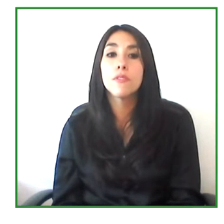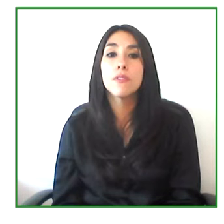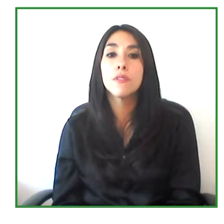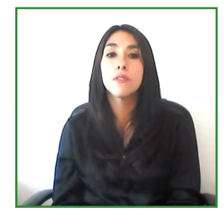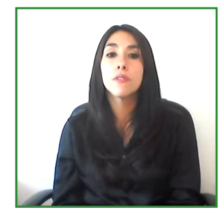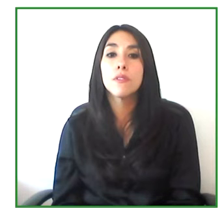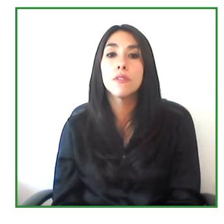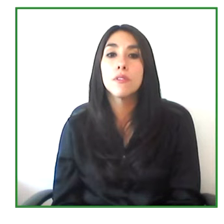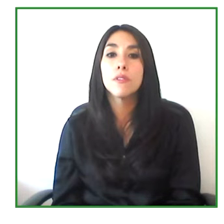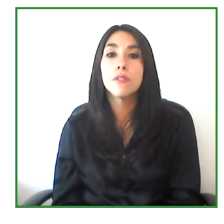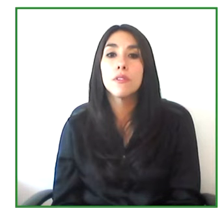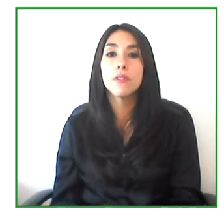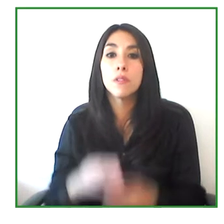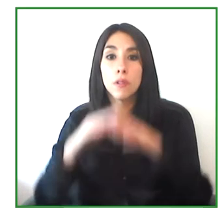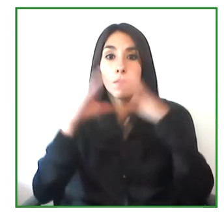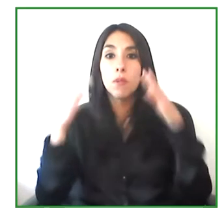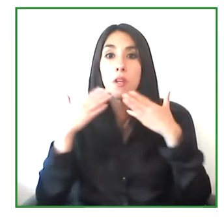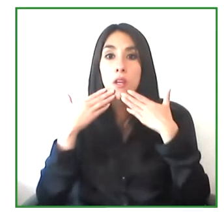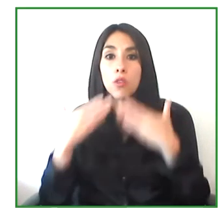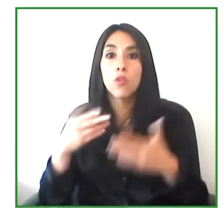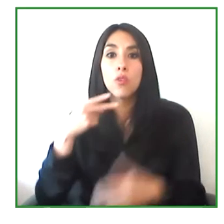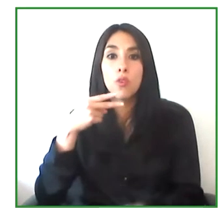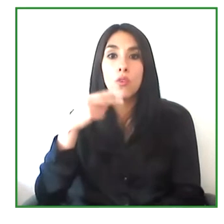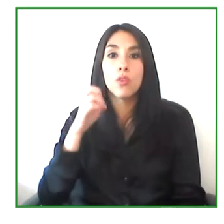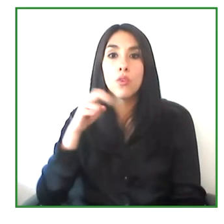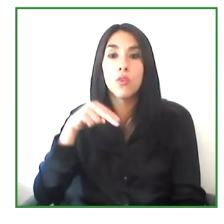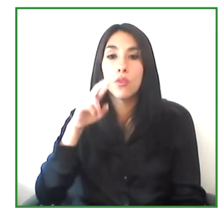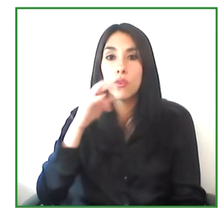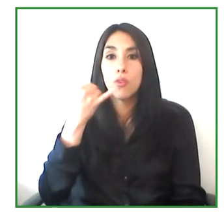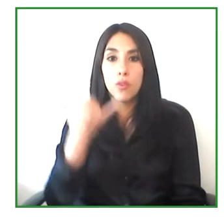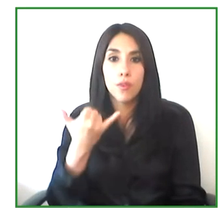thank. You, Henry and Alejandra for this interesting conversation.